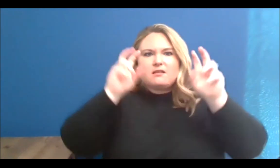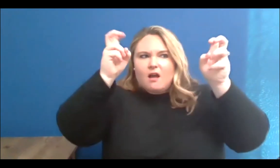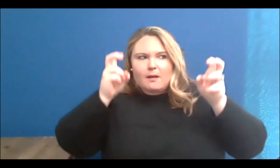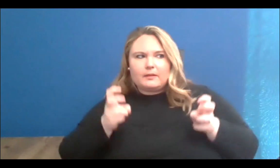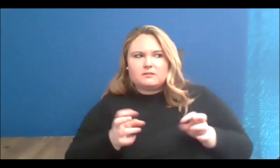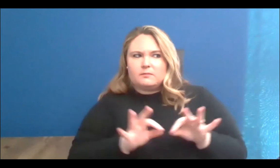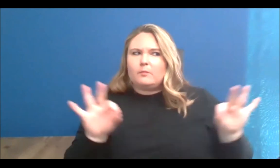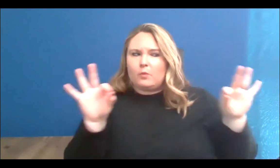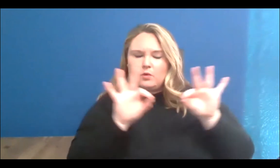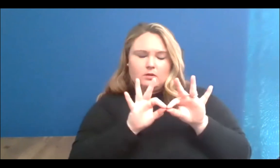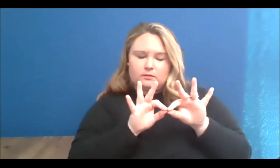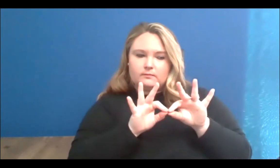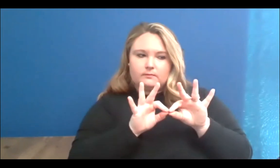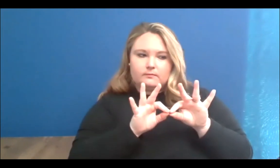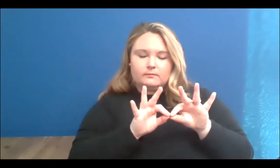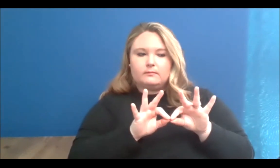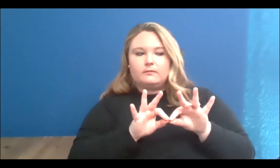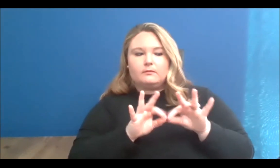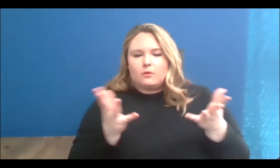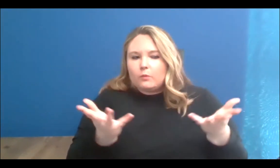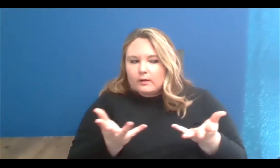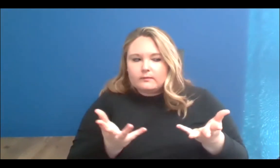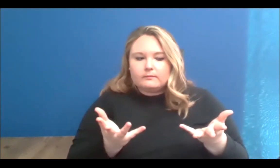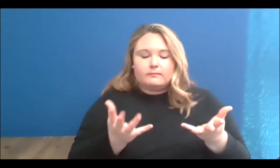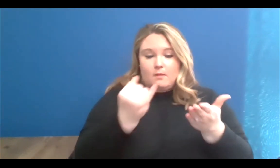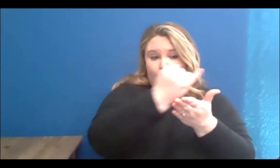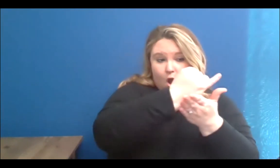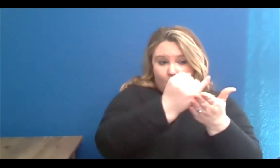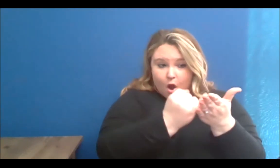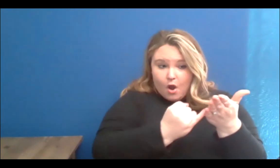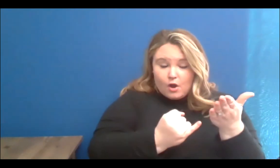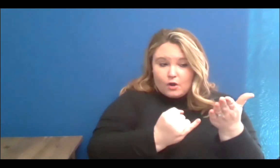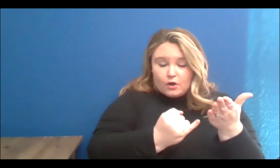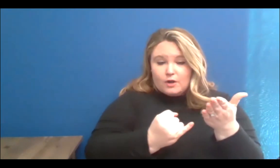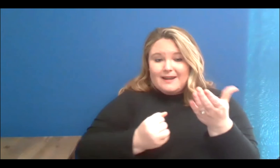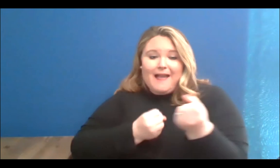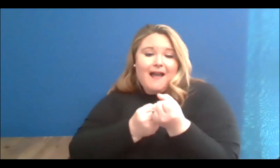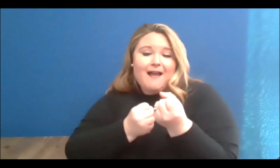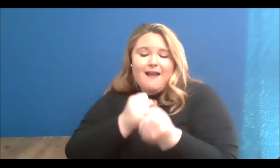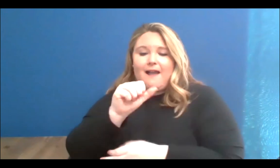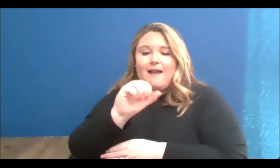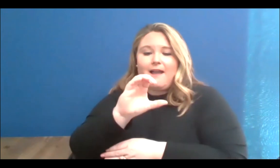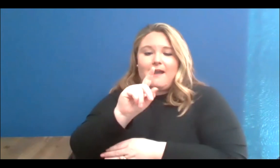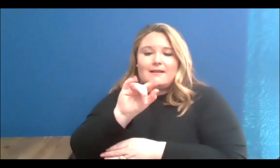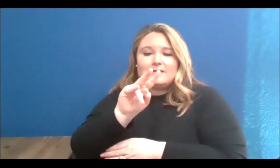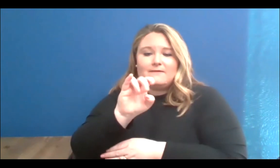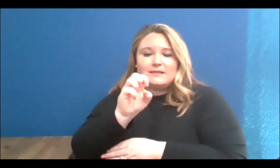which is the intersection between art, activism, and mental health.